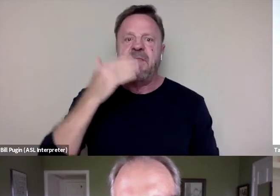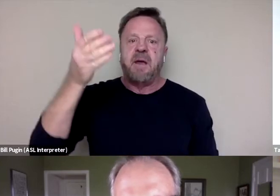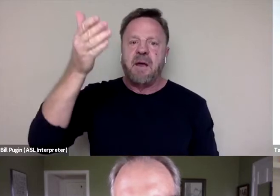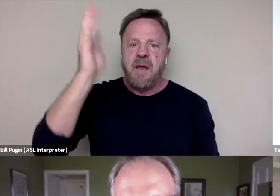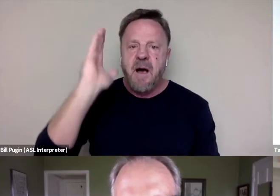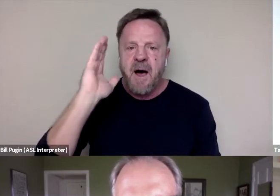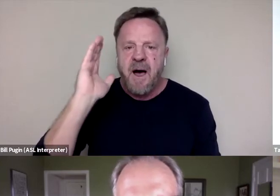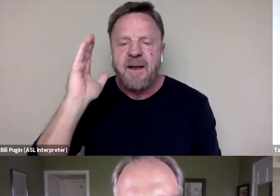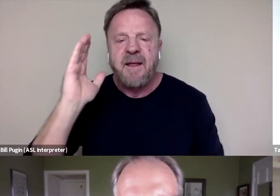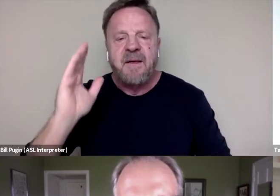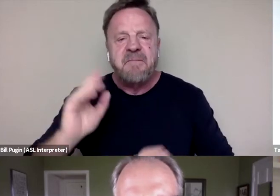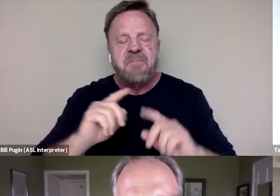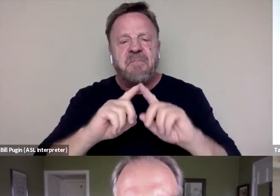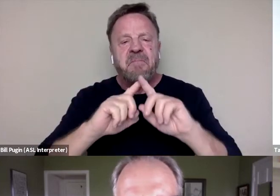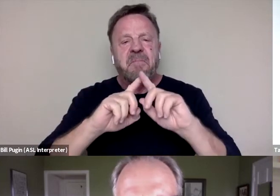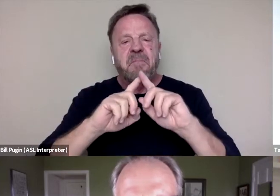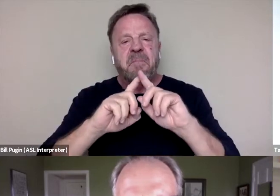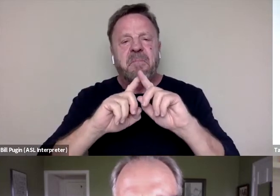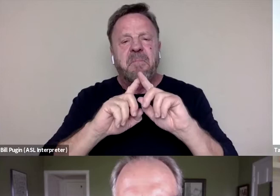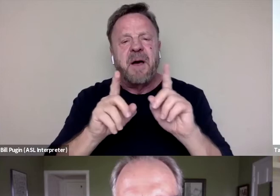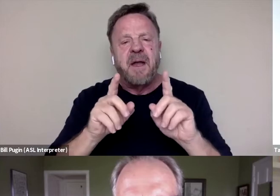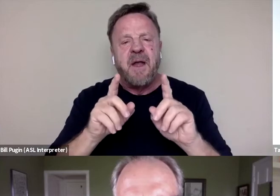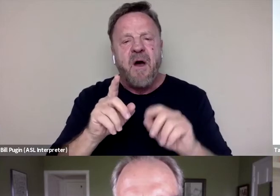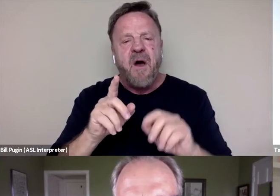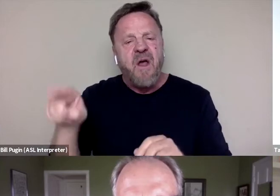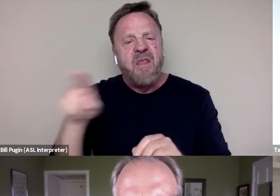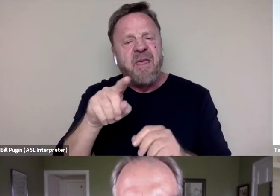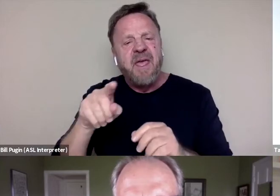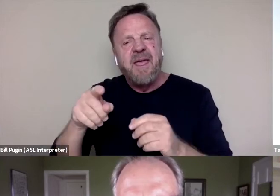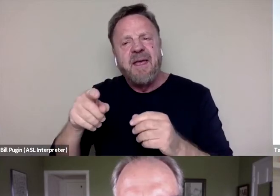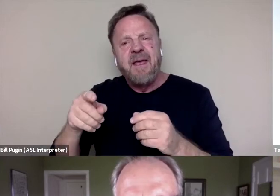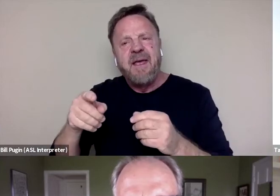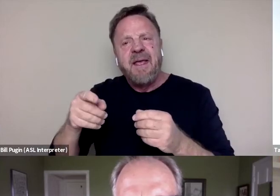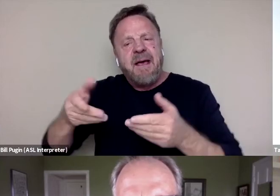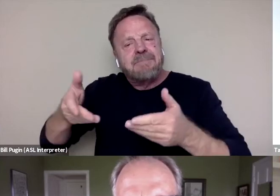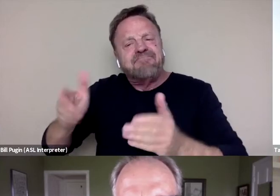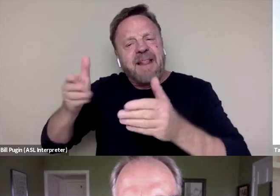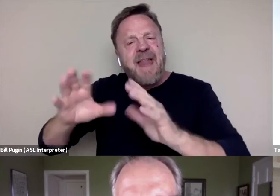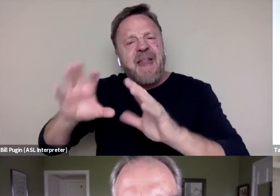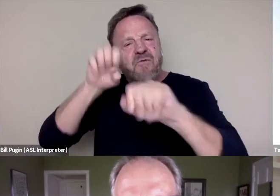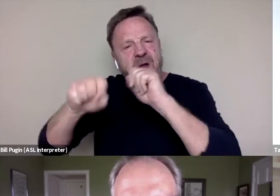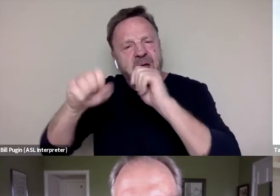But are they enabling a rapist by sort of laughing off a crude joke